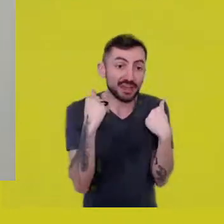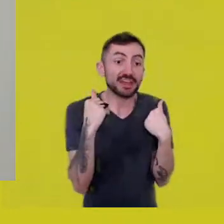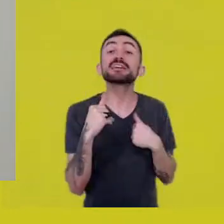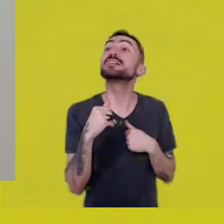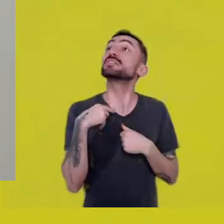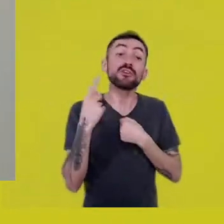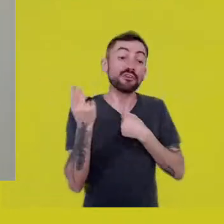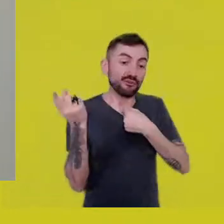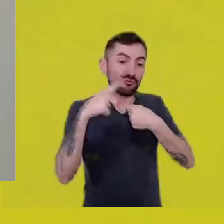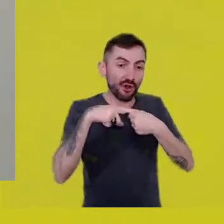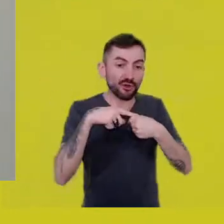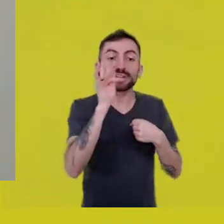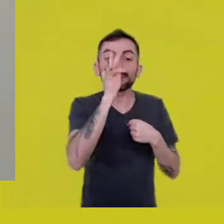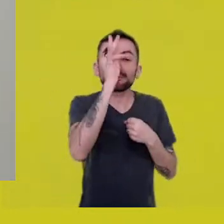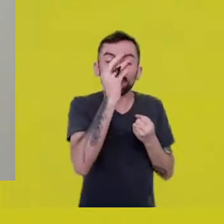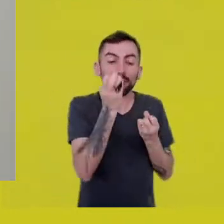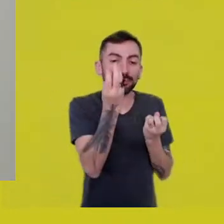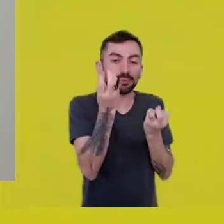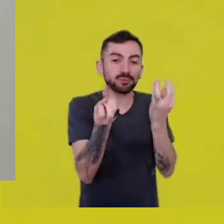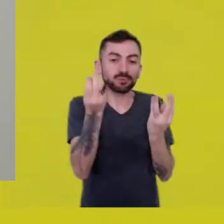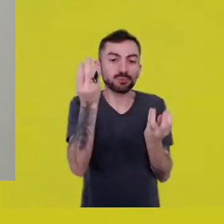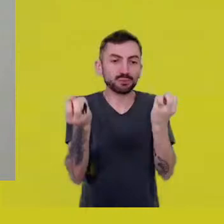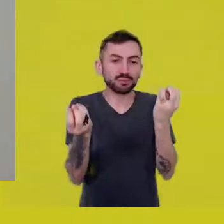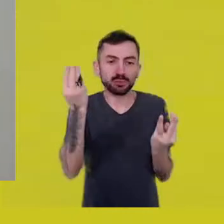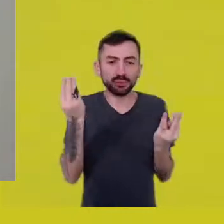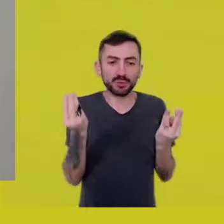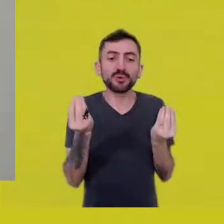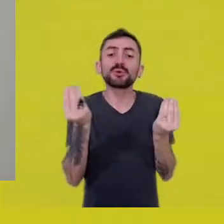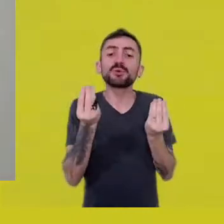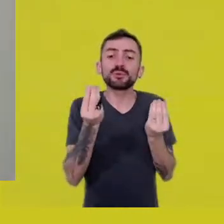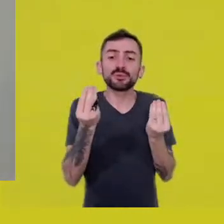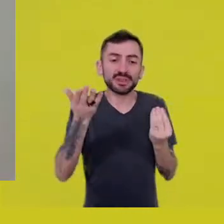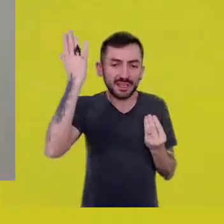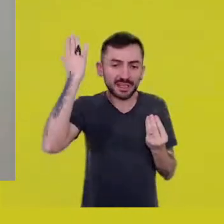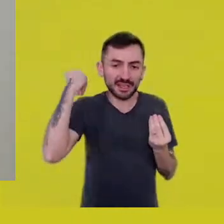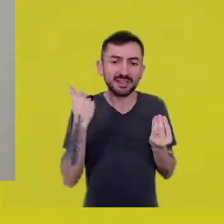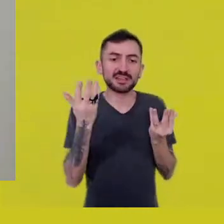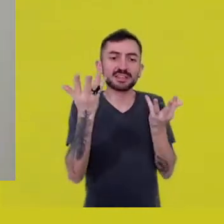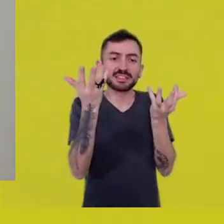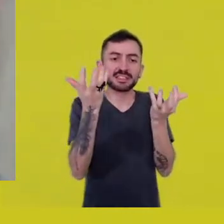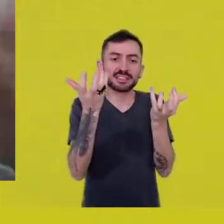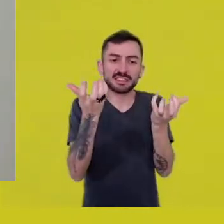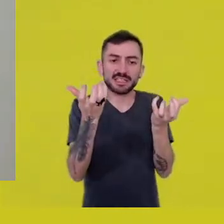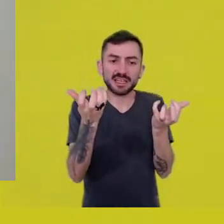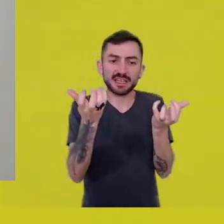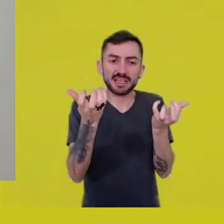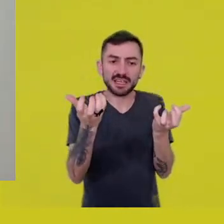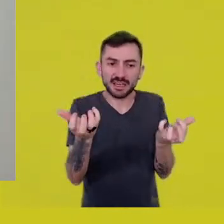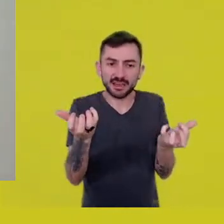This time of the year, they’re dry, the hilltops are dry, the land is dry,